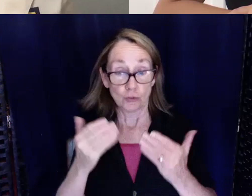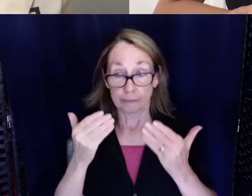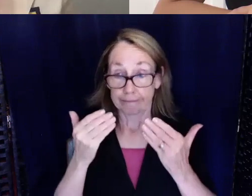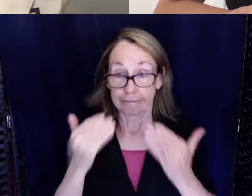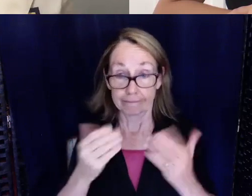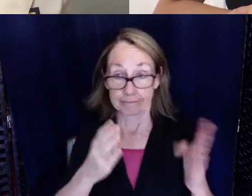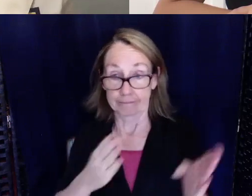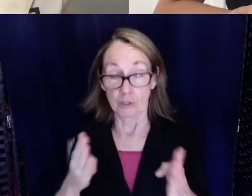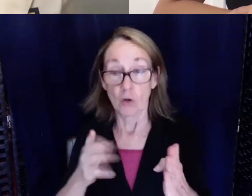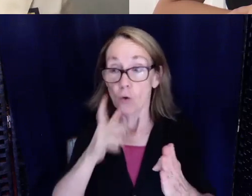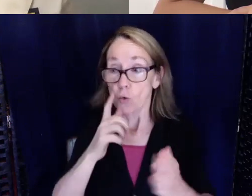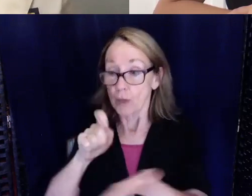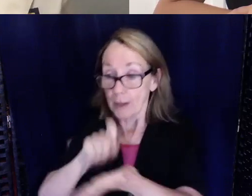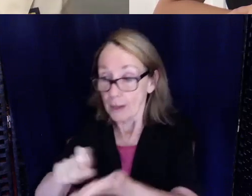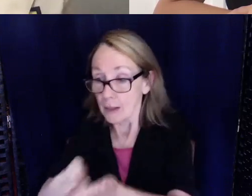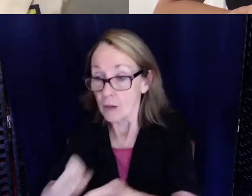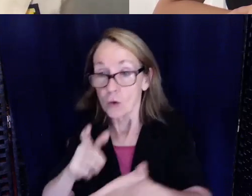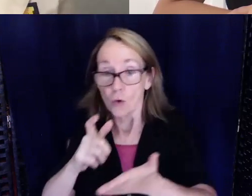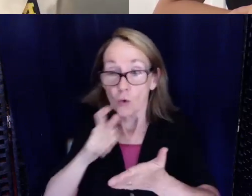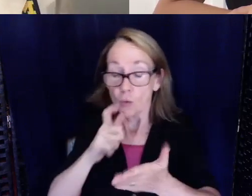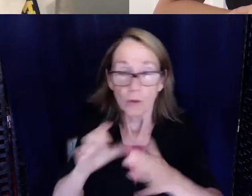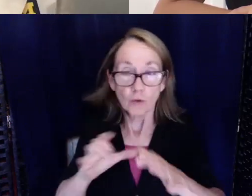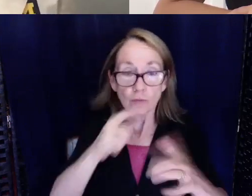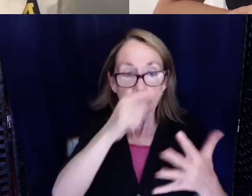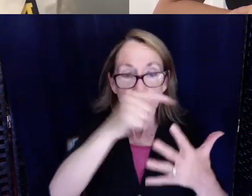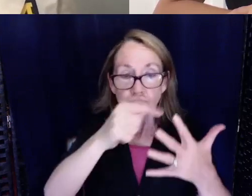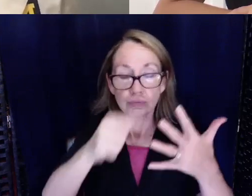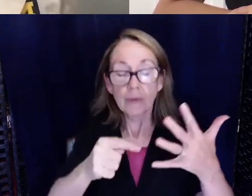compressions, who's doing whatever. So they like pull